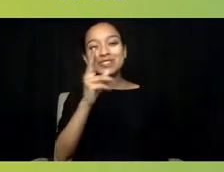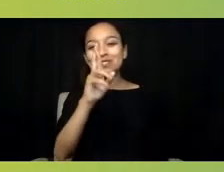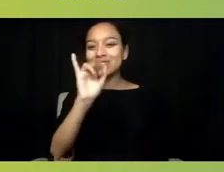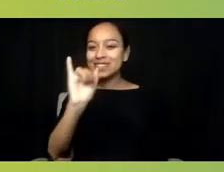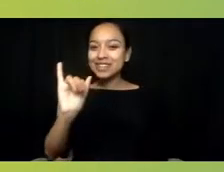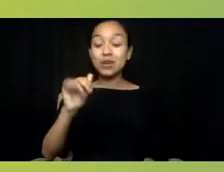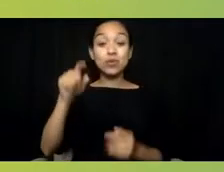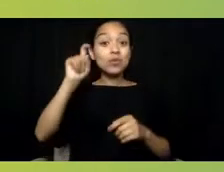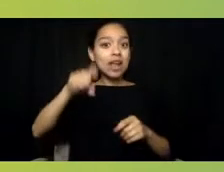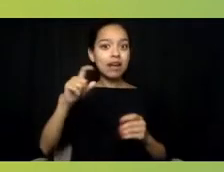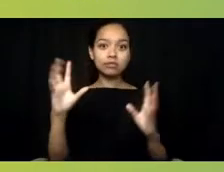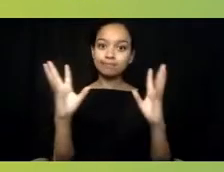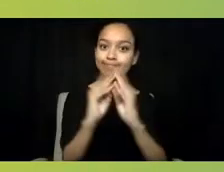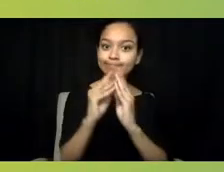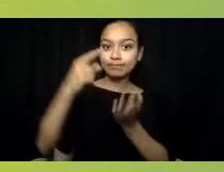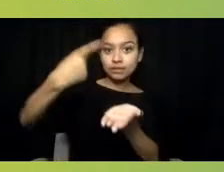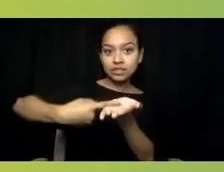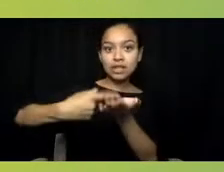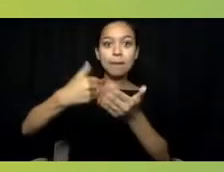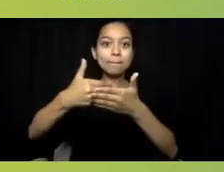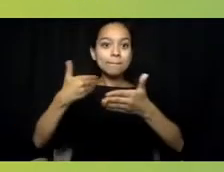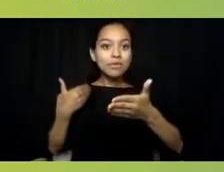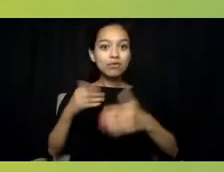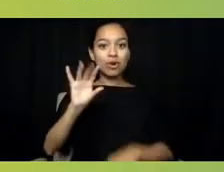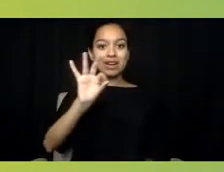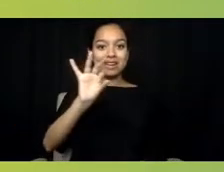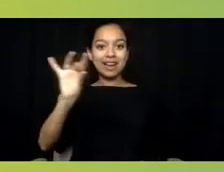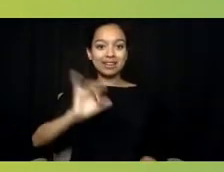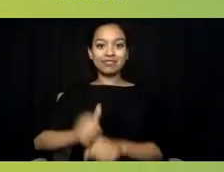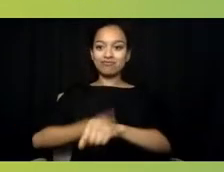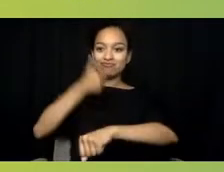And thank you, Terri Tanielian, for helping through the White House